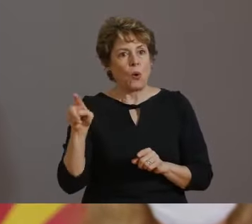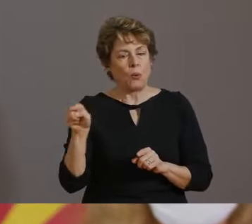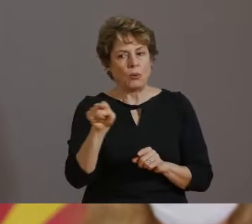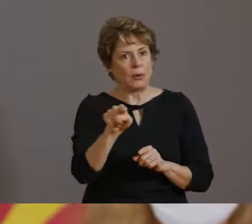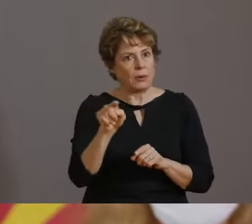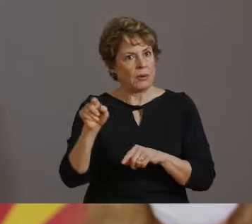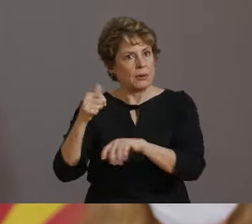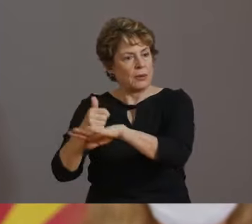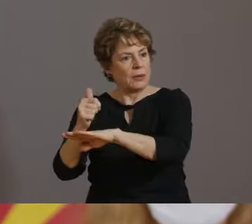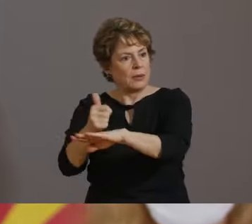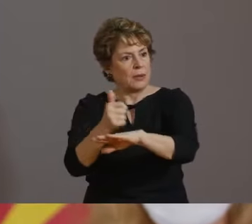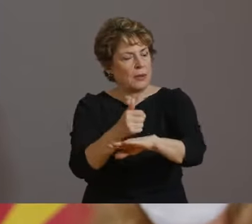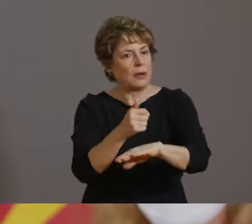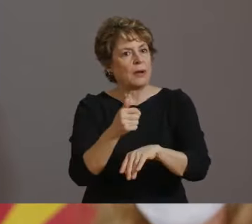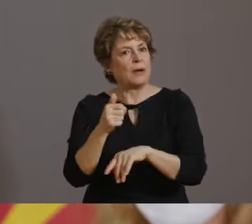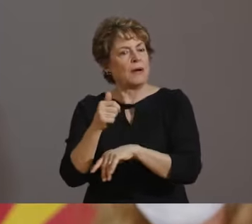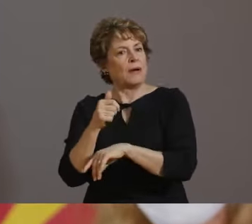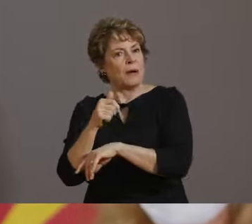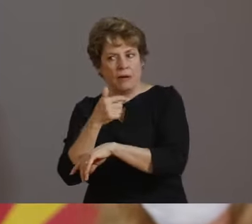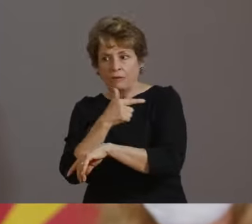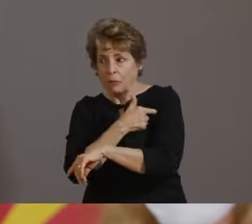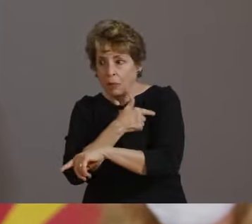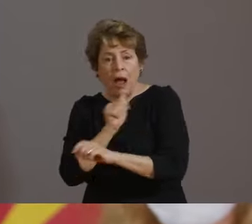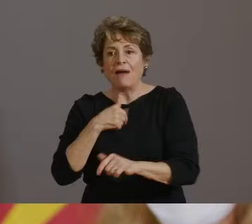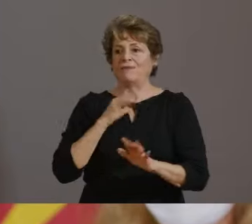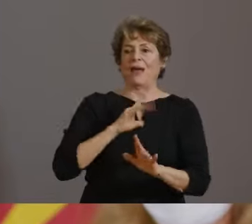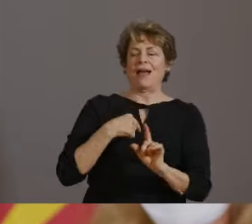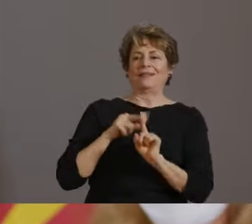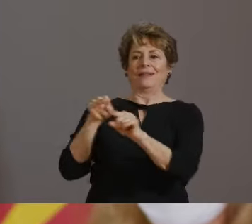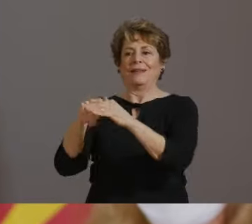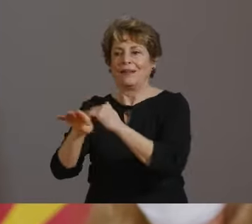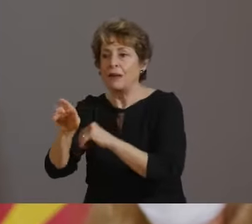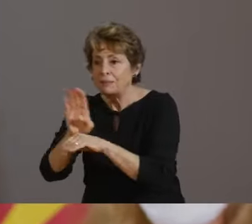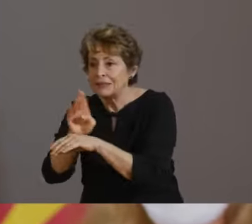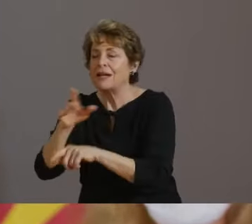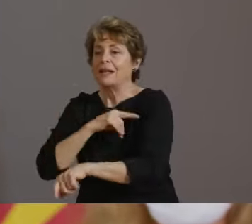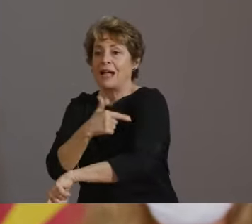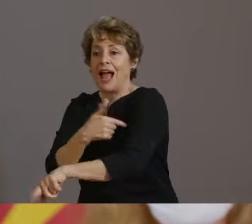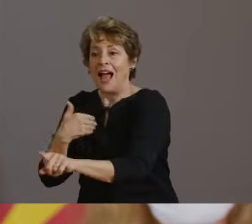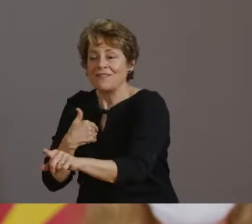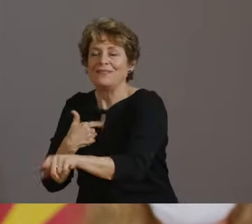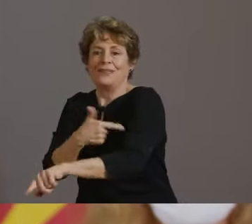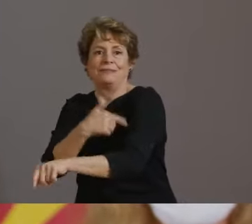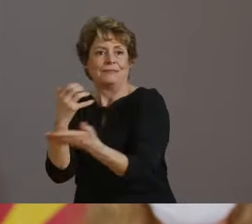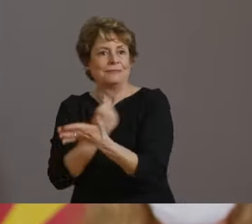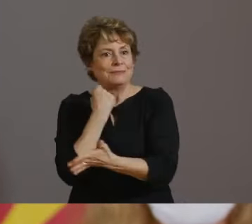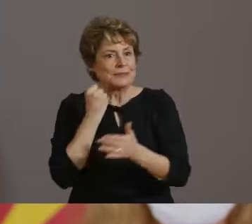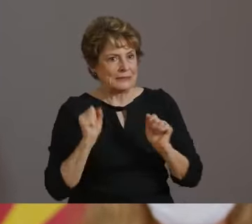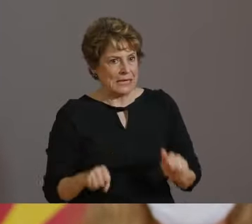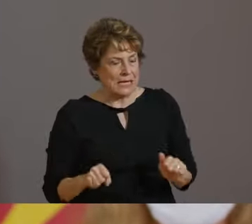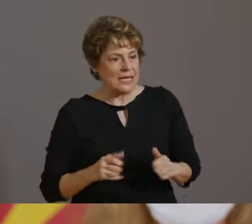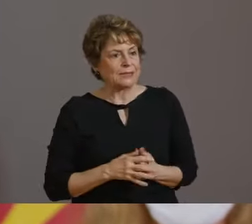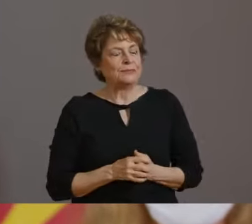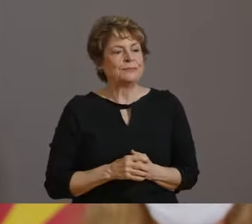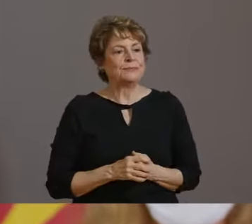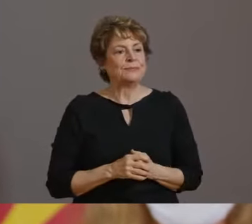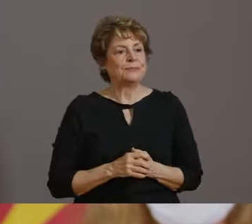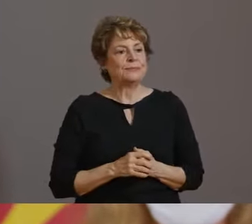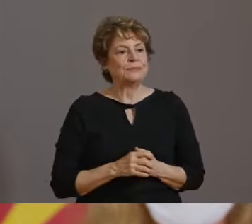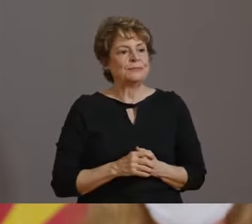AS YOU CAN SEE BY THE PEOPLE STANDING HERE, THE EXPERTS AGREE IT HAS NEVER BEEN MORE IMPORTANT